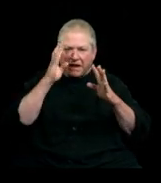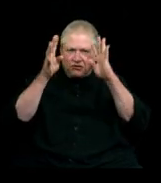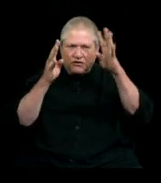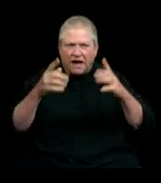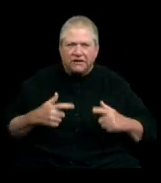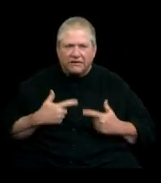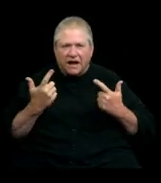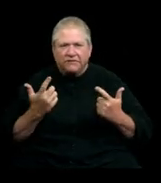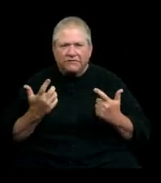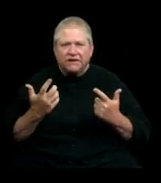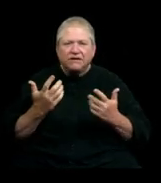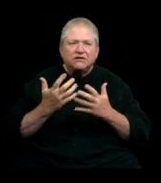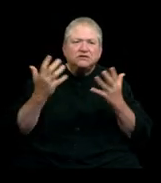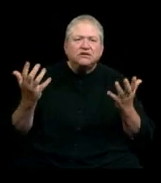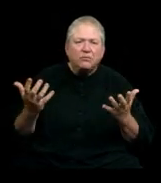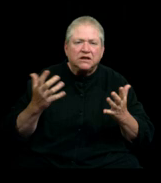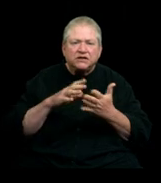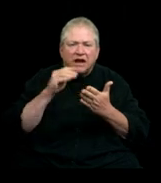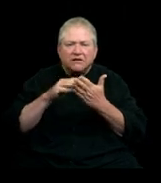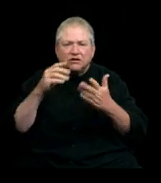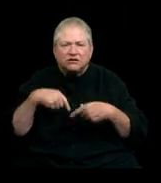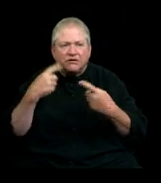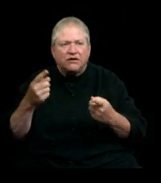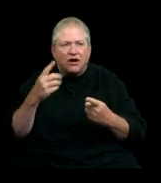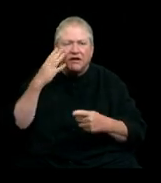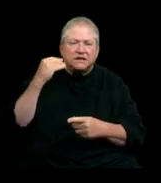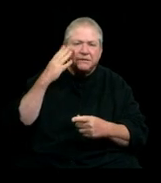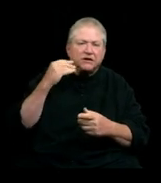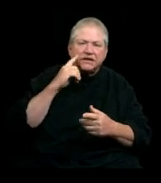There's just so much that I have learned here so far. My experience has boosted my confidence.